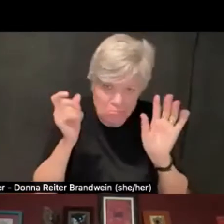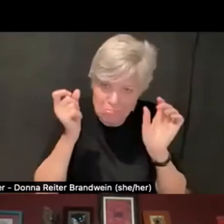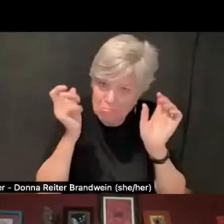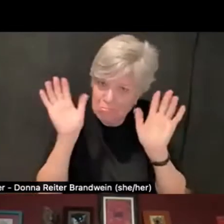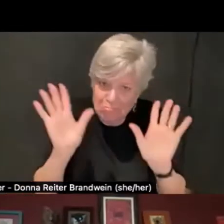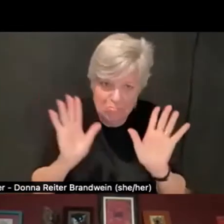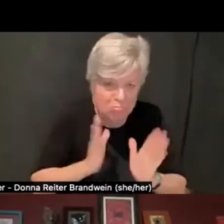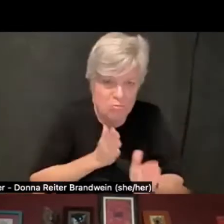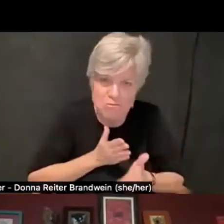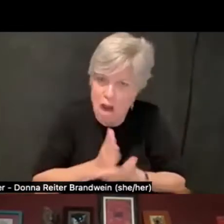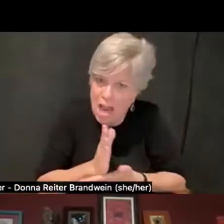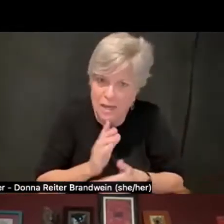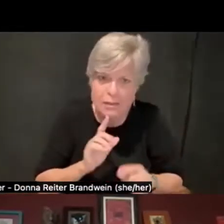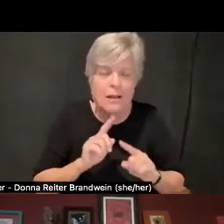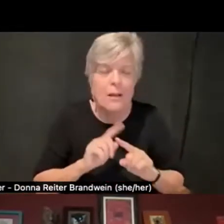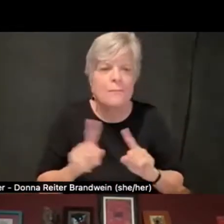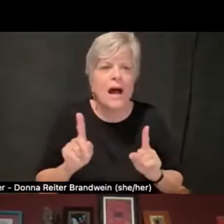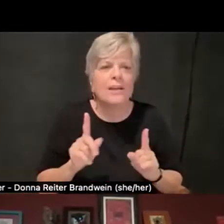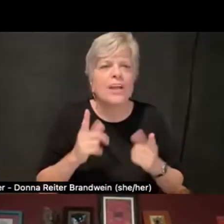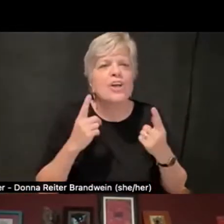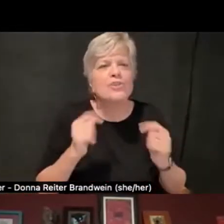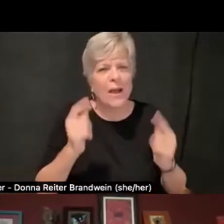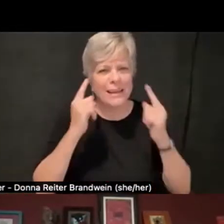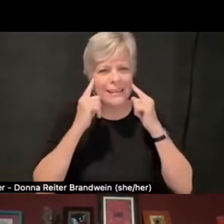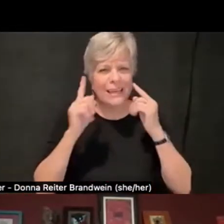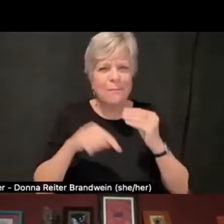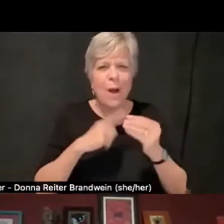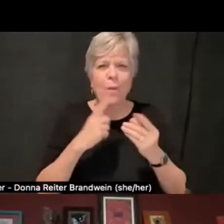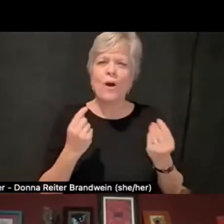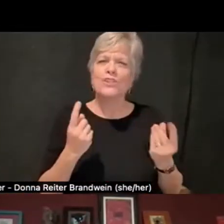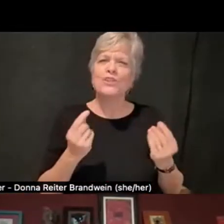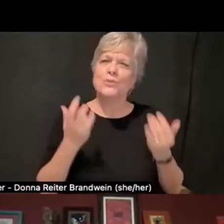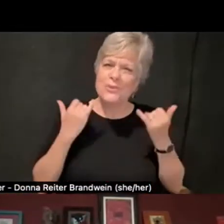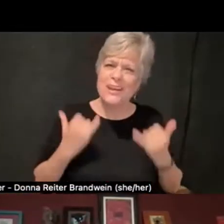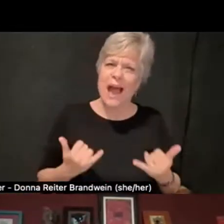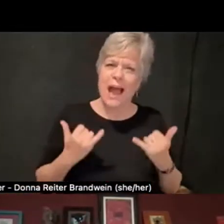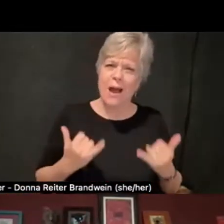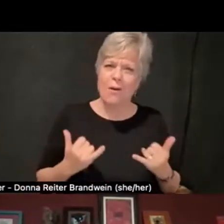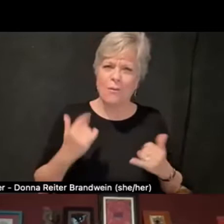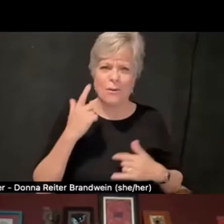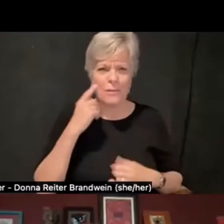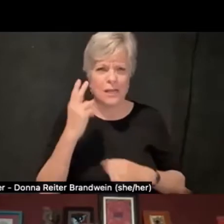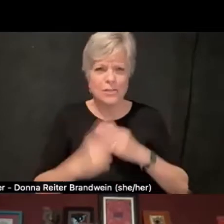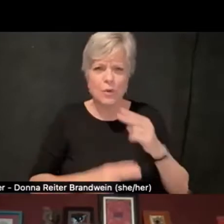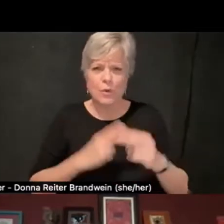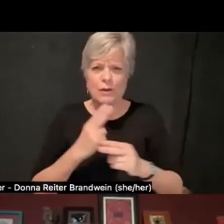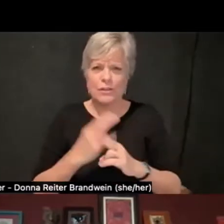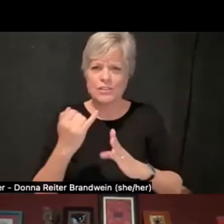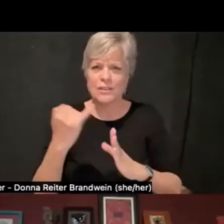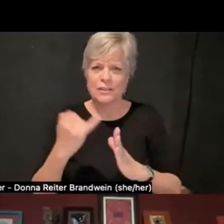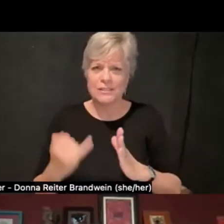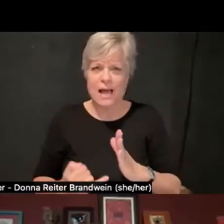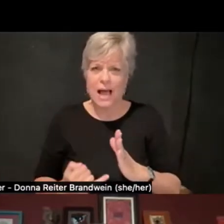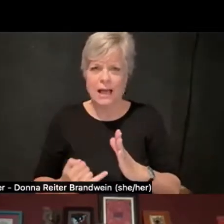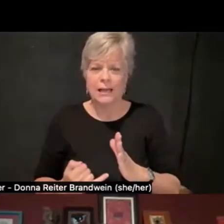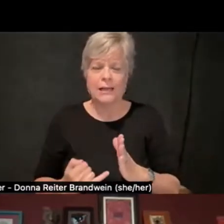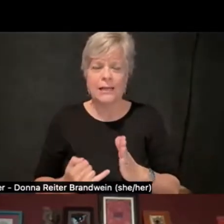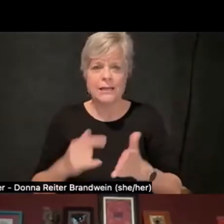really trying to think about what to do now because universal design is often what winds up being the conversation.